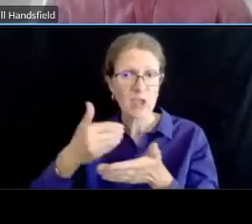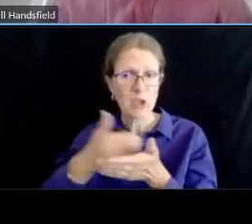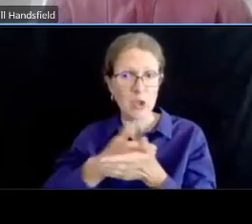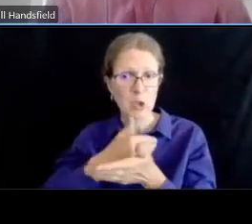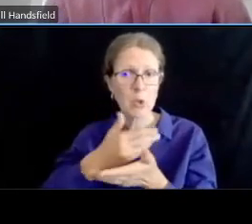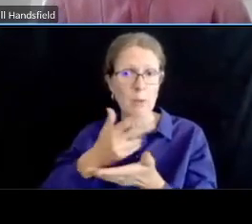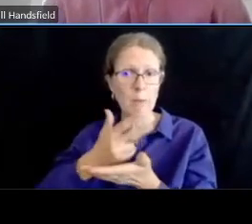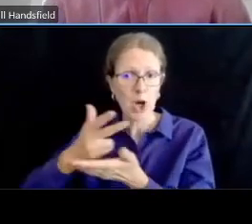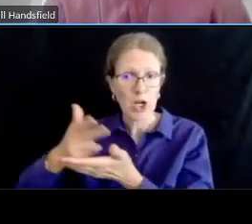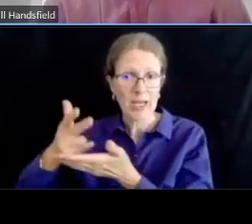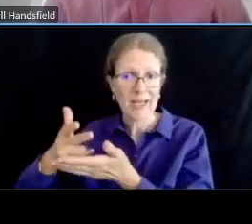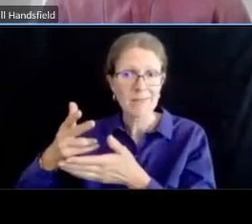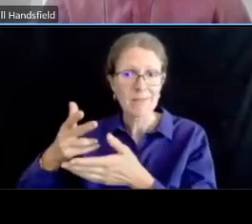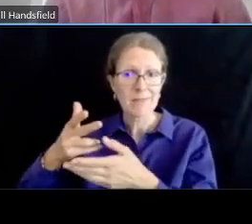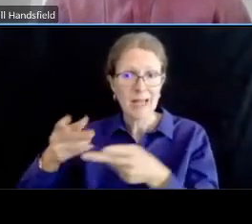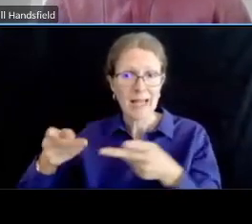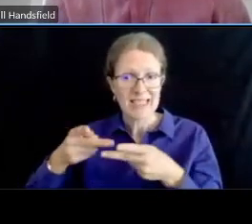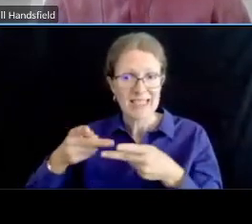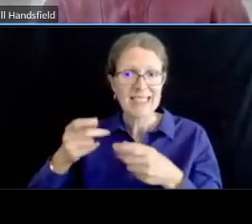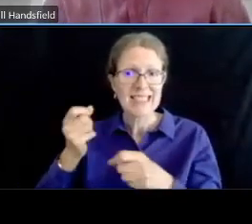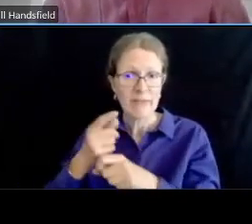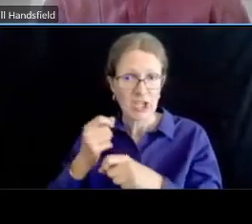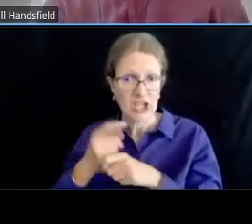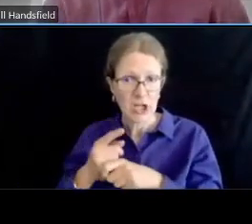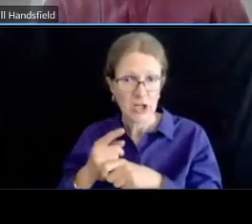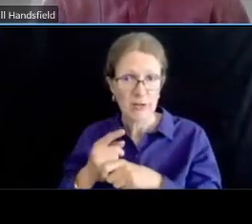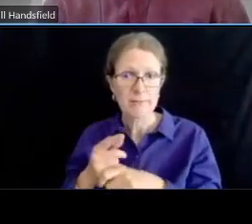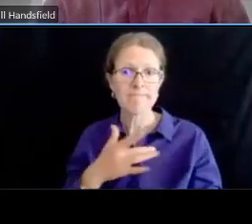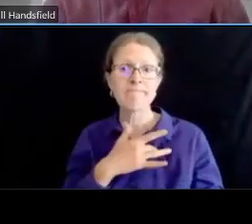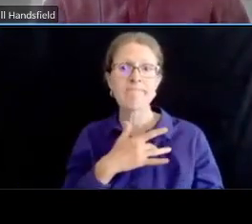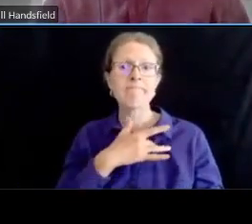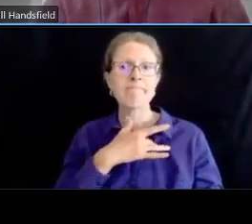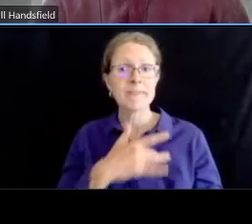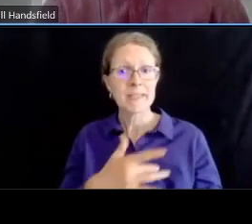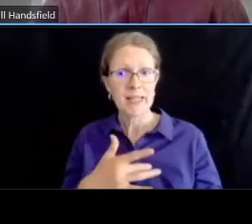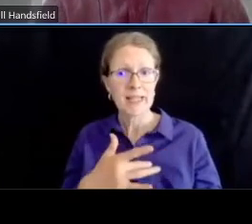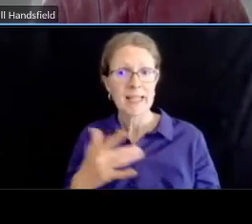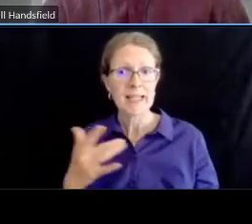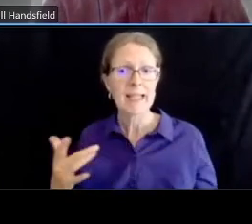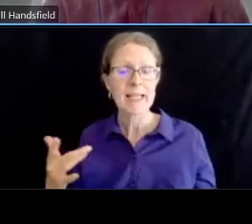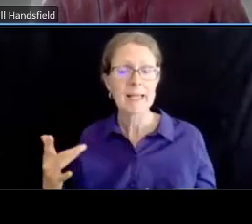projects of this magnitude we look for any and all opportunities to add bike bike parking throughout